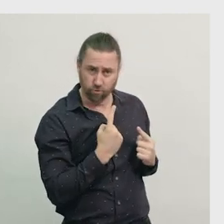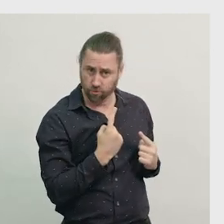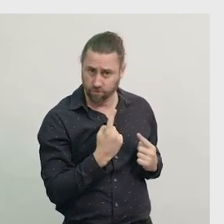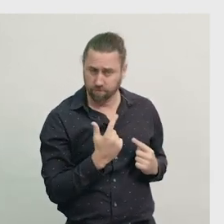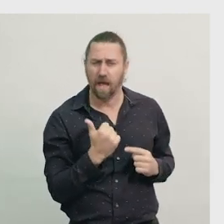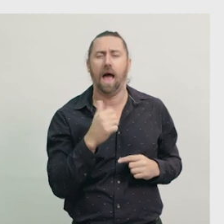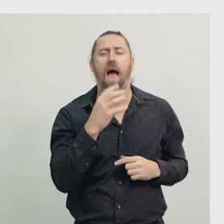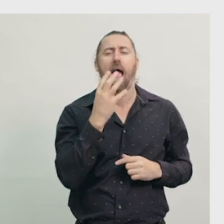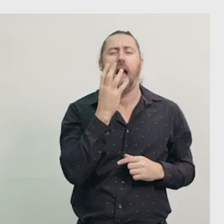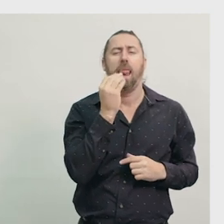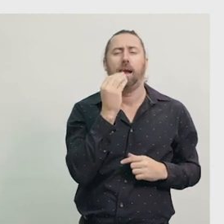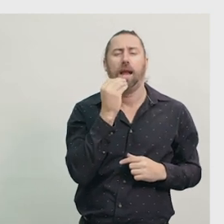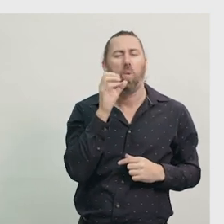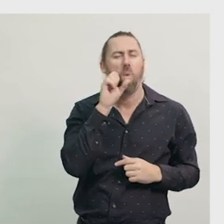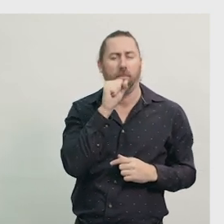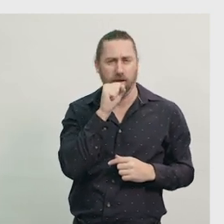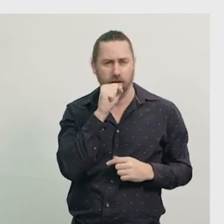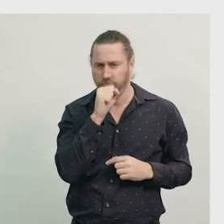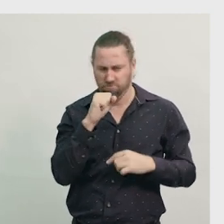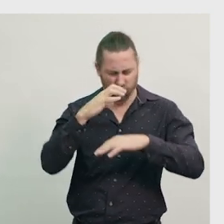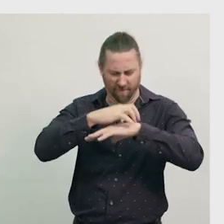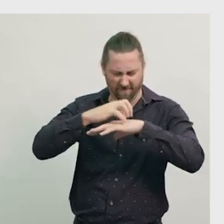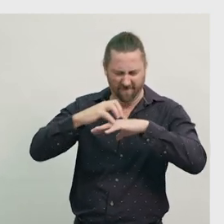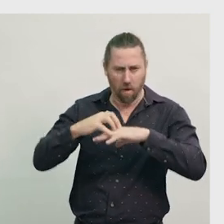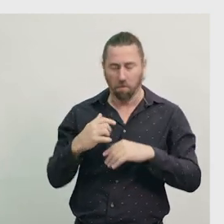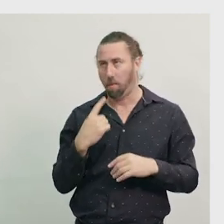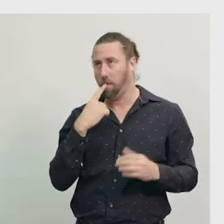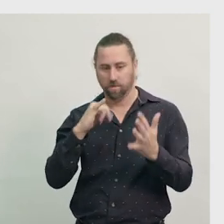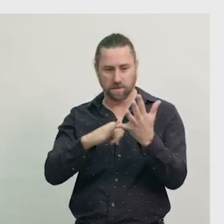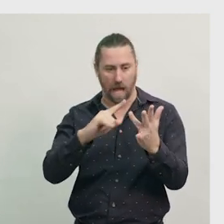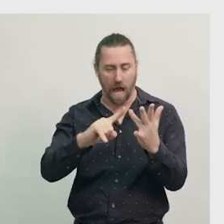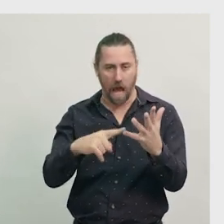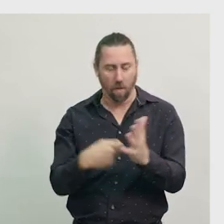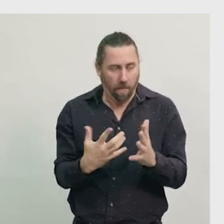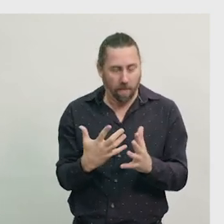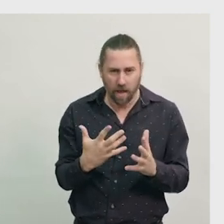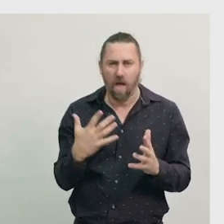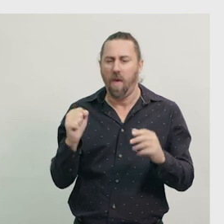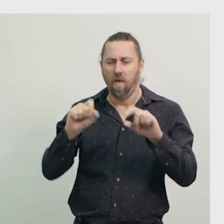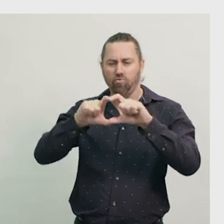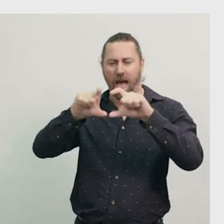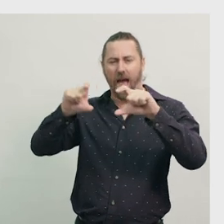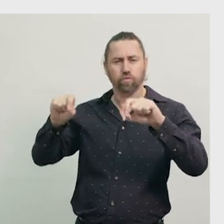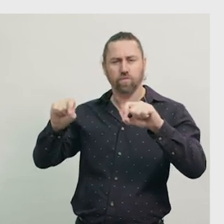Lemons are different, because they are rough, sour, and round or football-shaped.